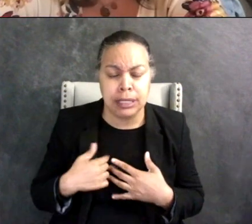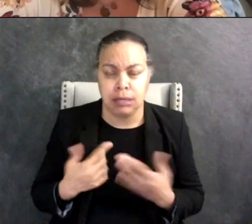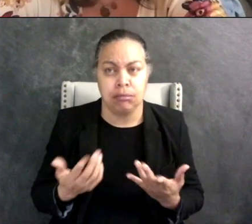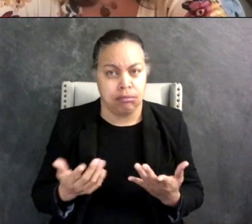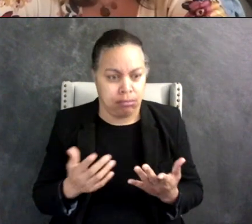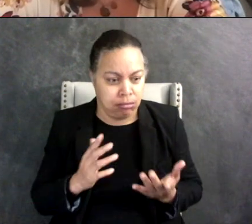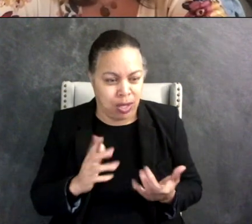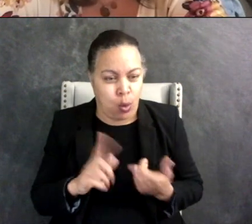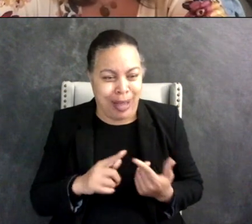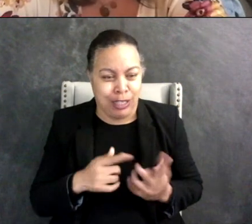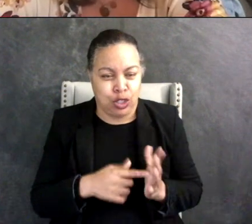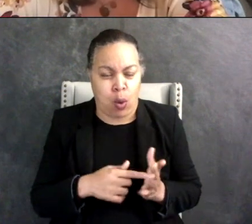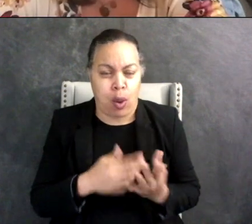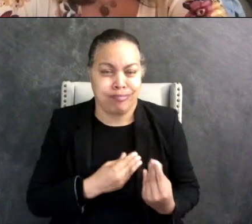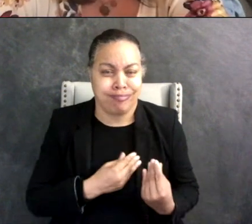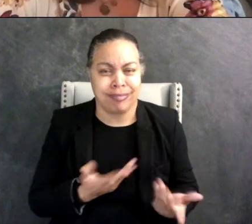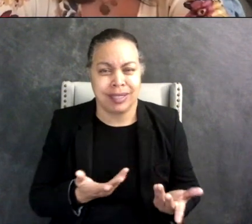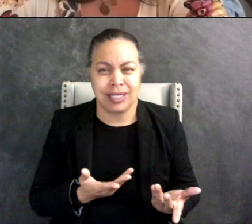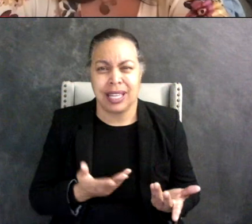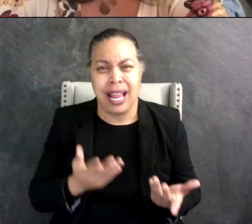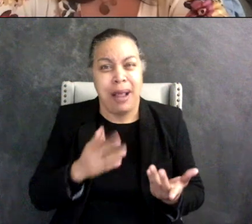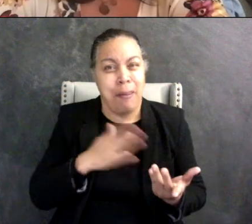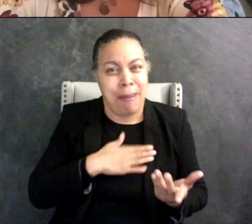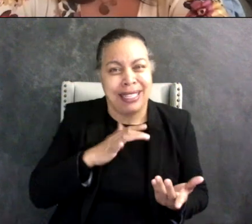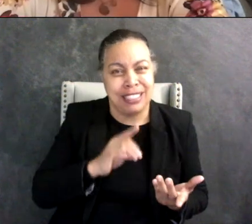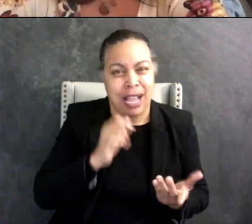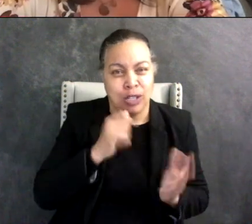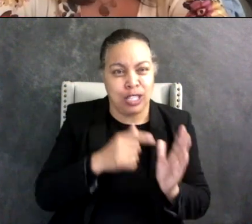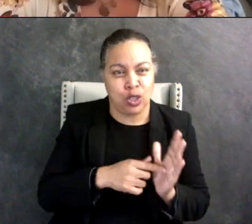in the way that they think a child should present that your child is anything less